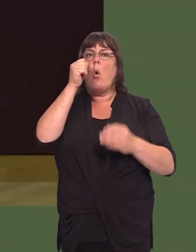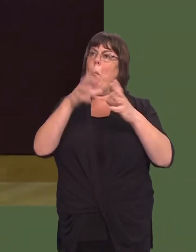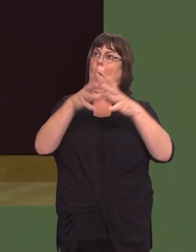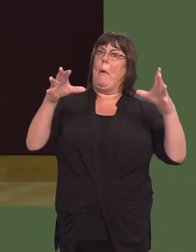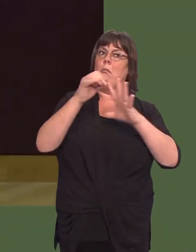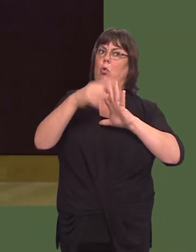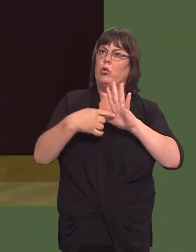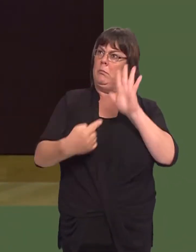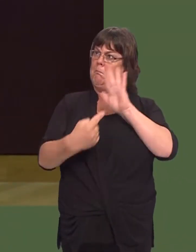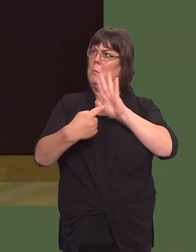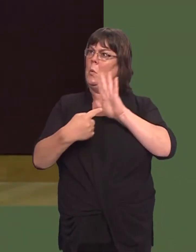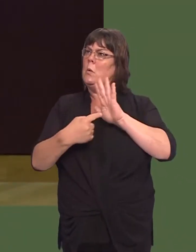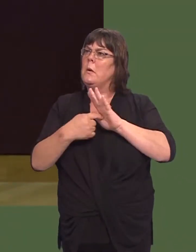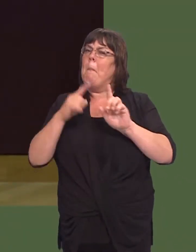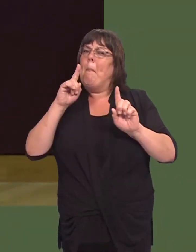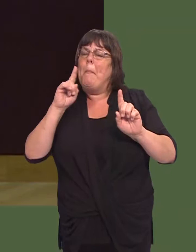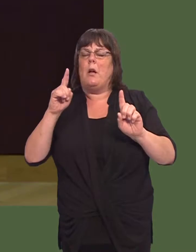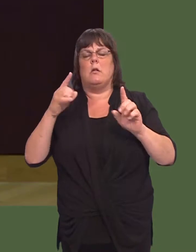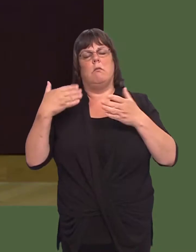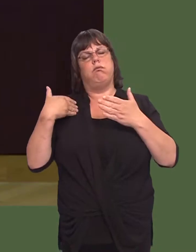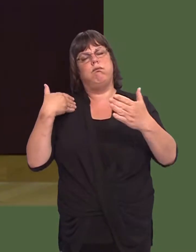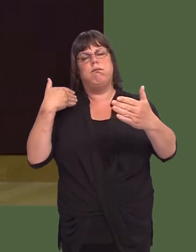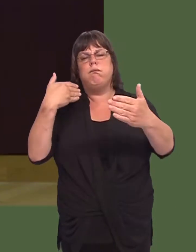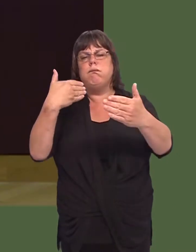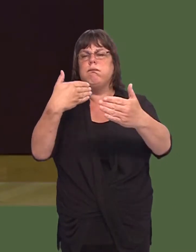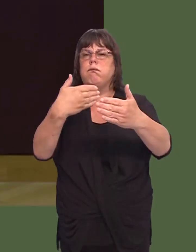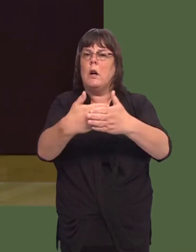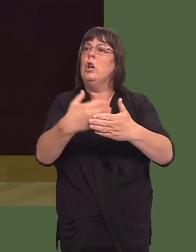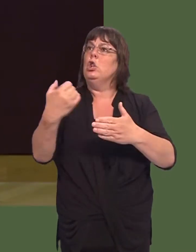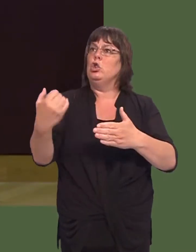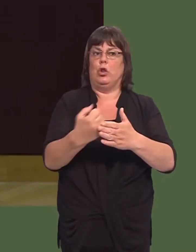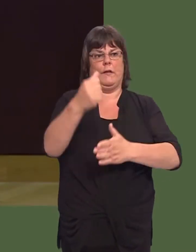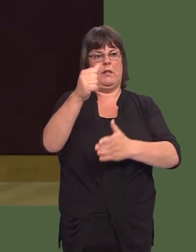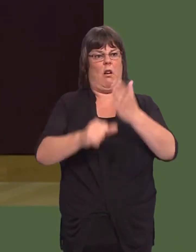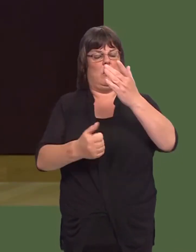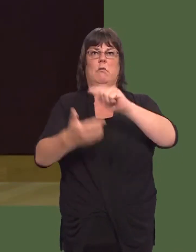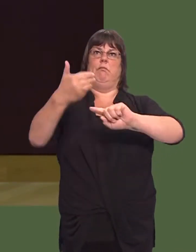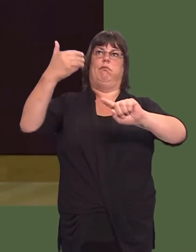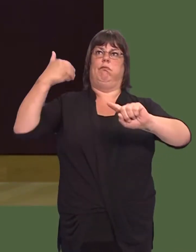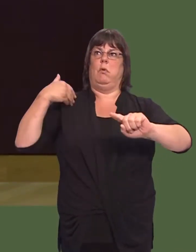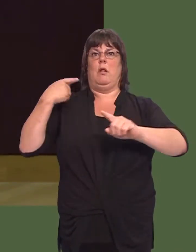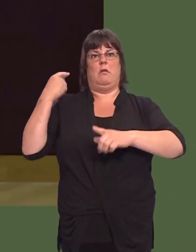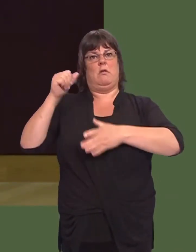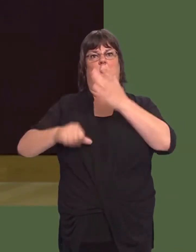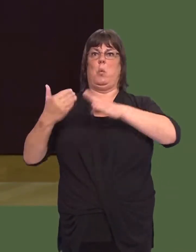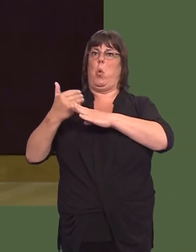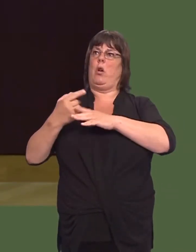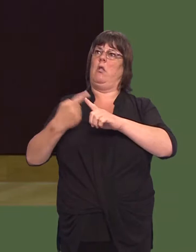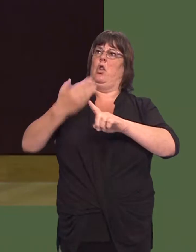project for the future? Its transformative potential is so great that we should have got on with this much more diligently than we have.